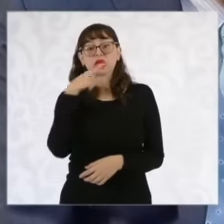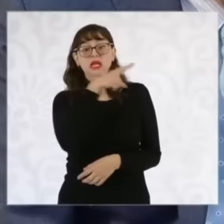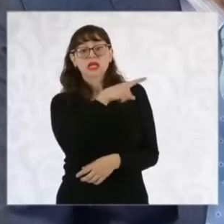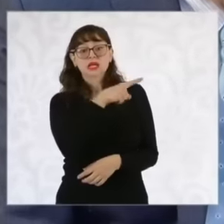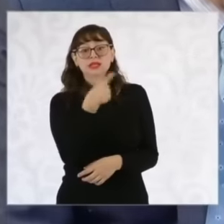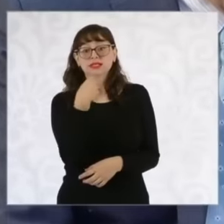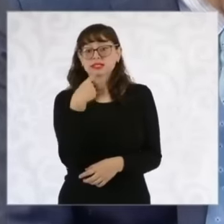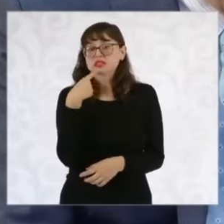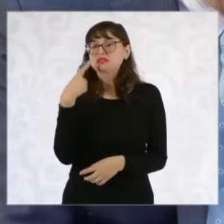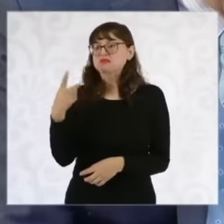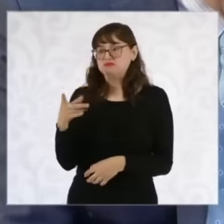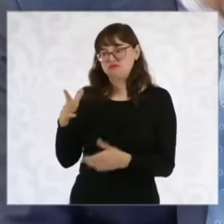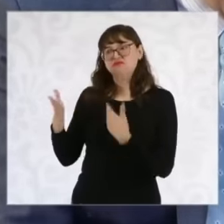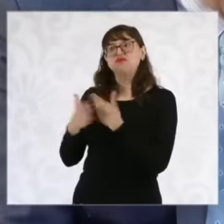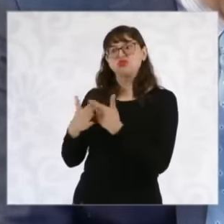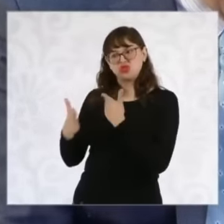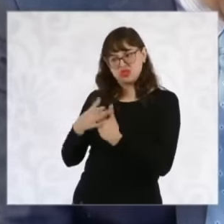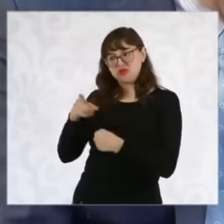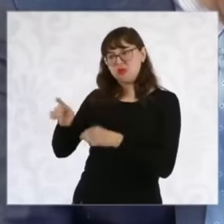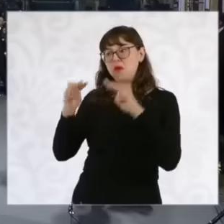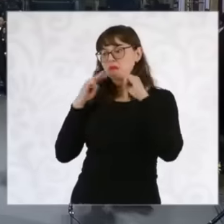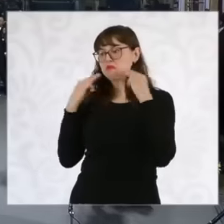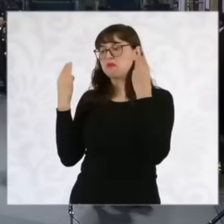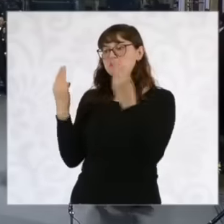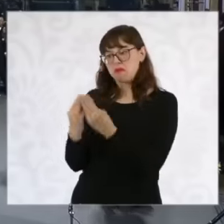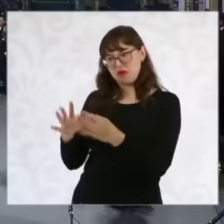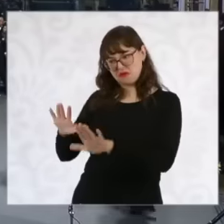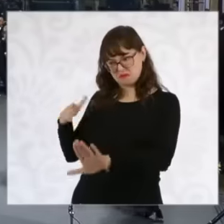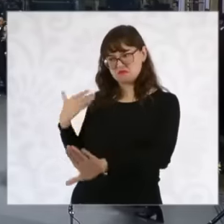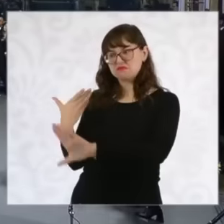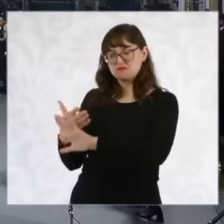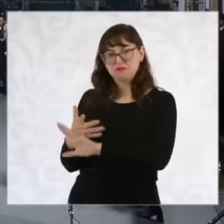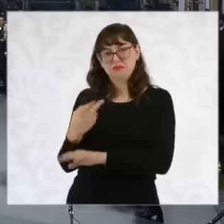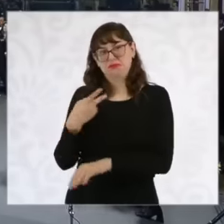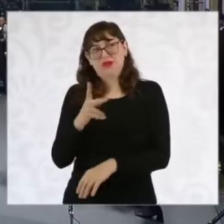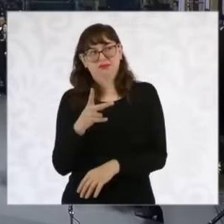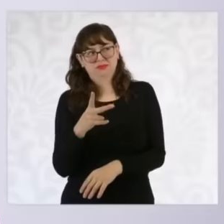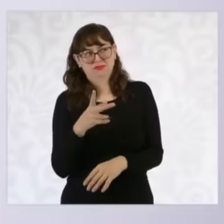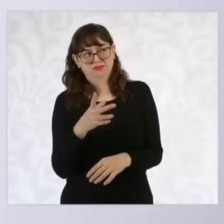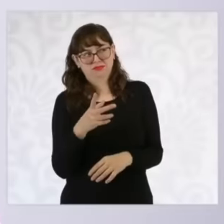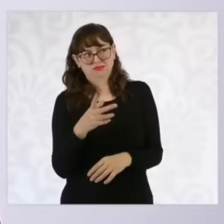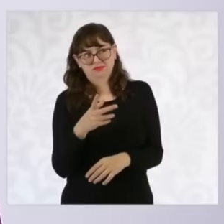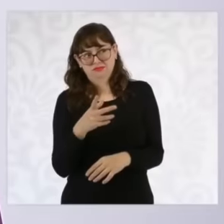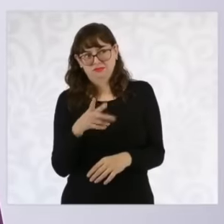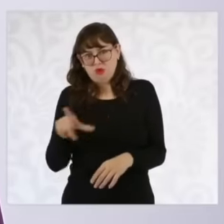with his government, which also responds to this. Let's see, coordination is always as we have said,